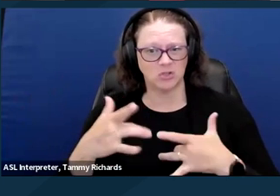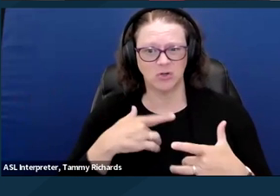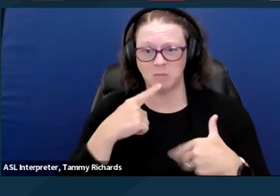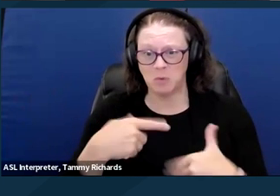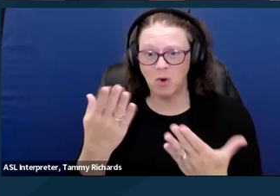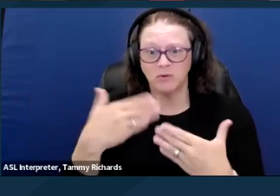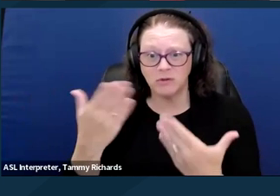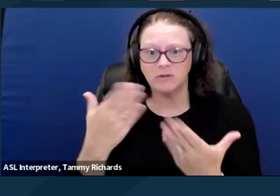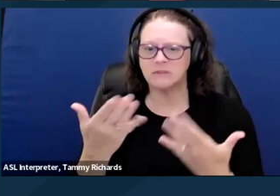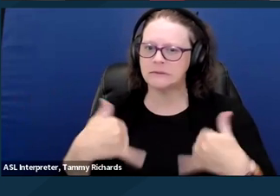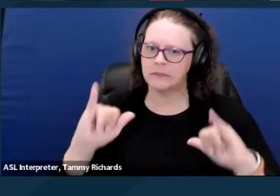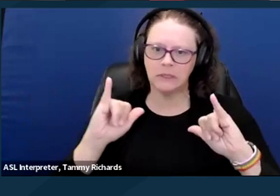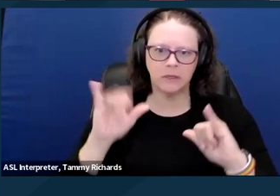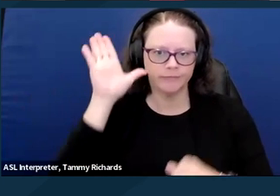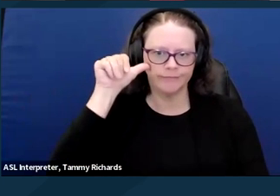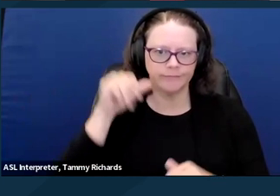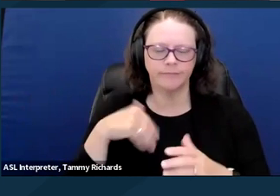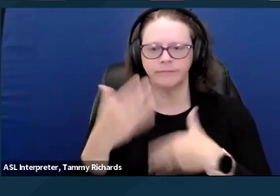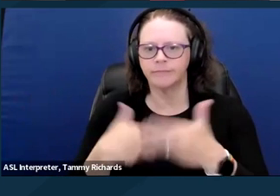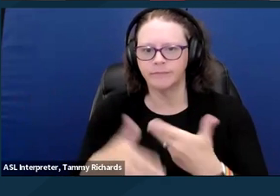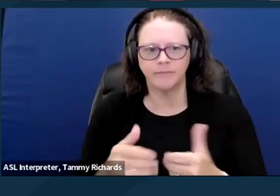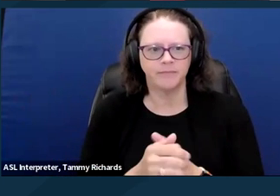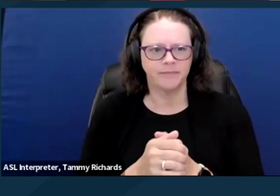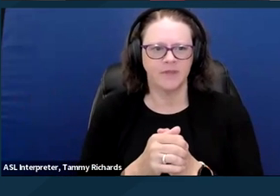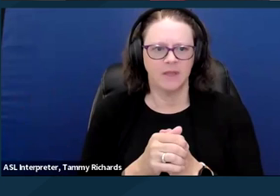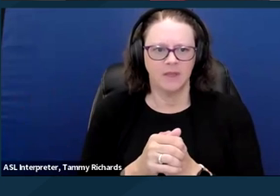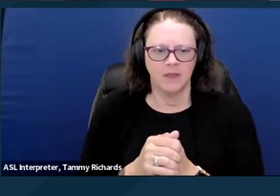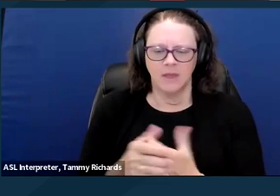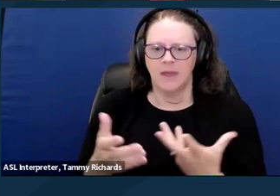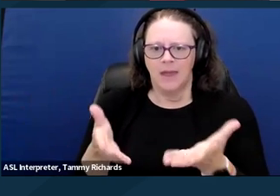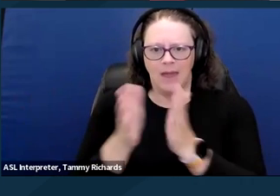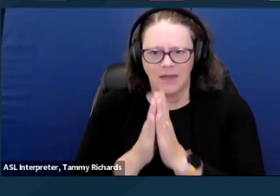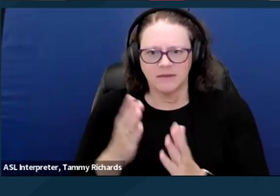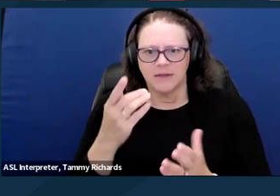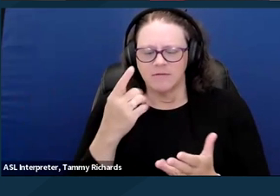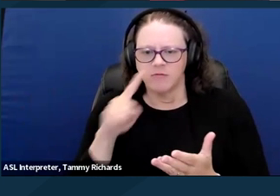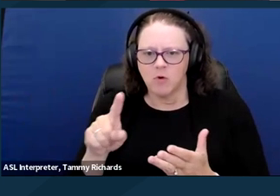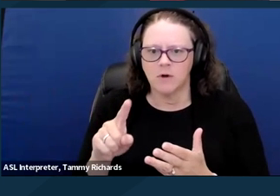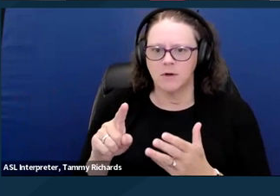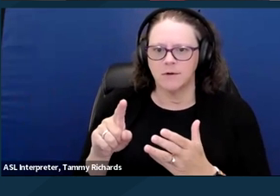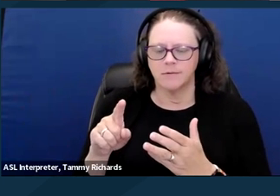calls to weaken or get rid of the IMD Exclusion so that federal dollars can go to institutions.